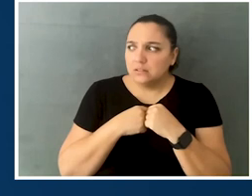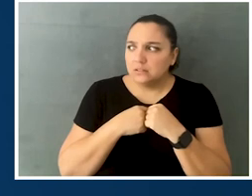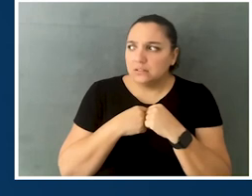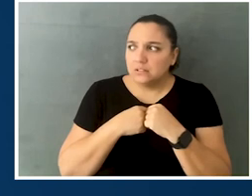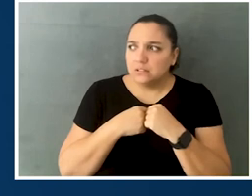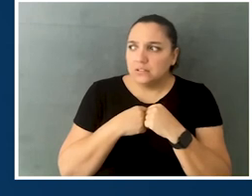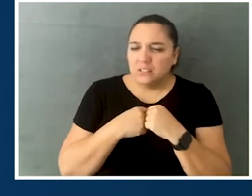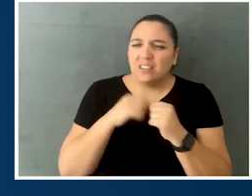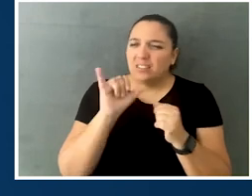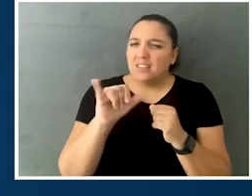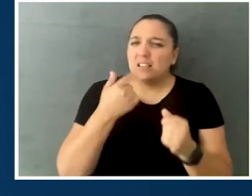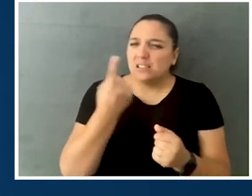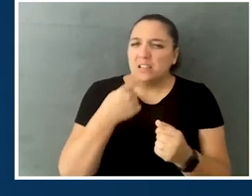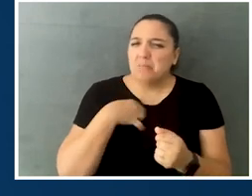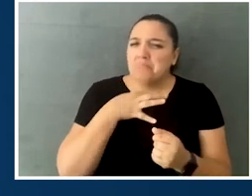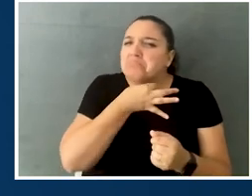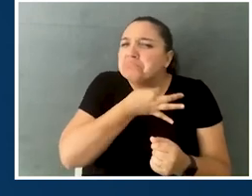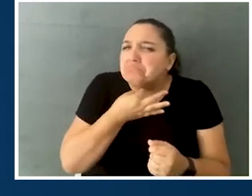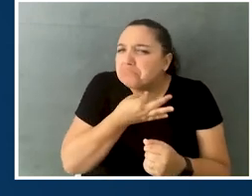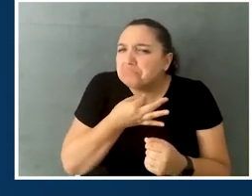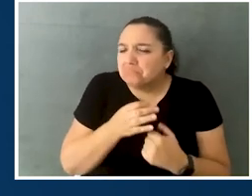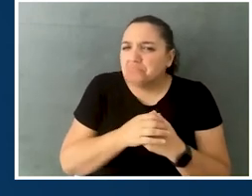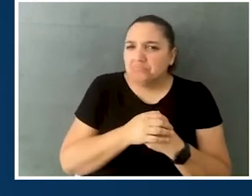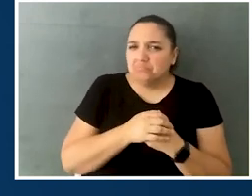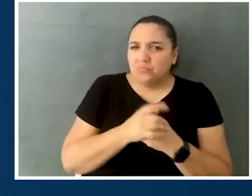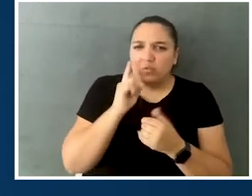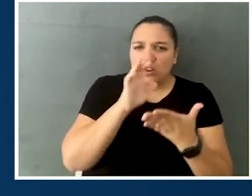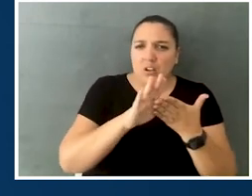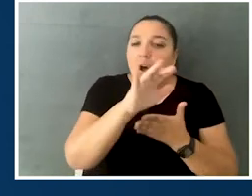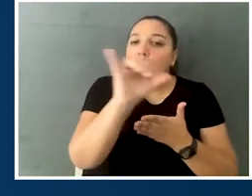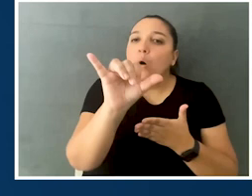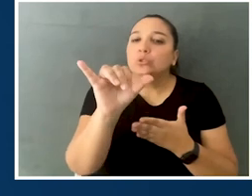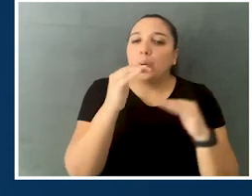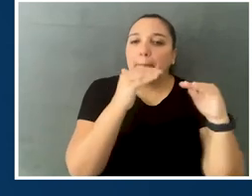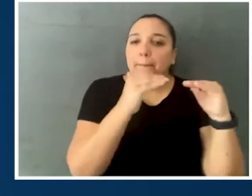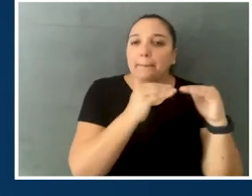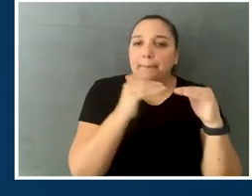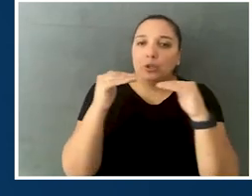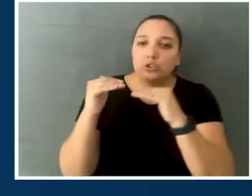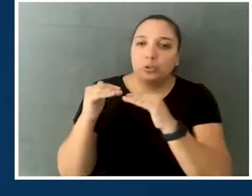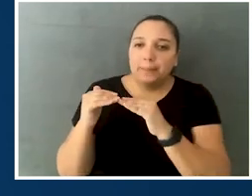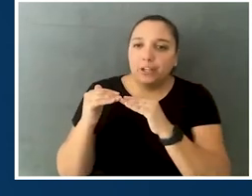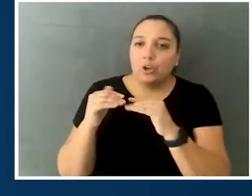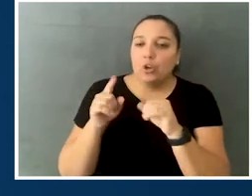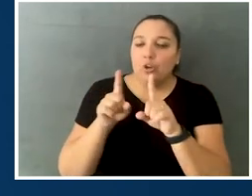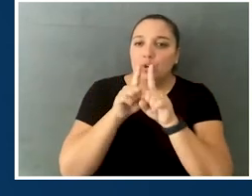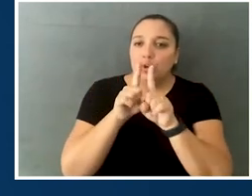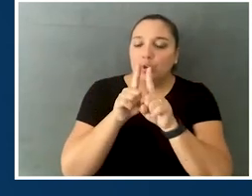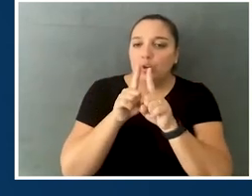and something that I'd like to learn more about really is also the peer-to-peer relationship